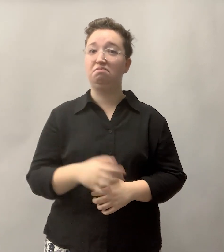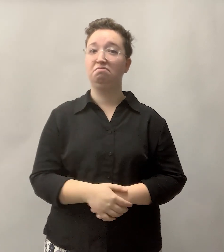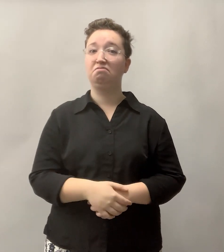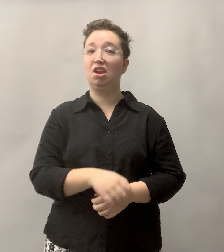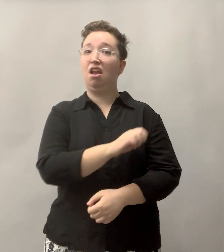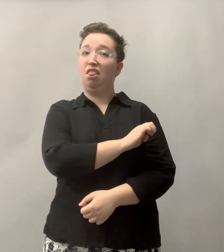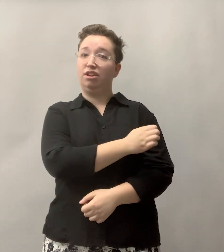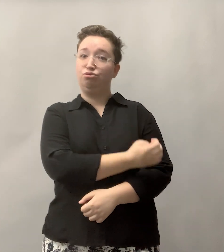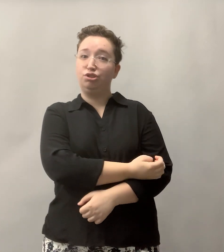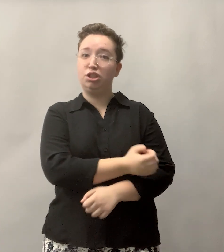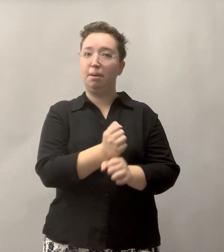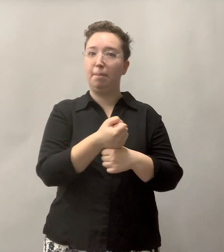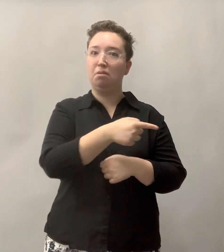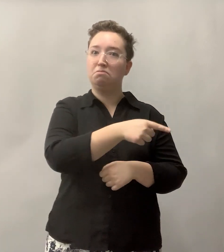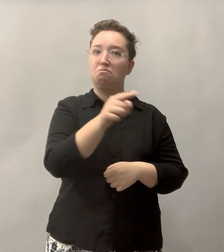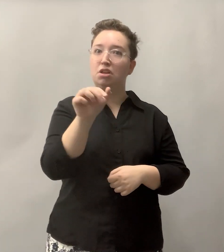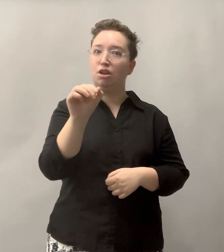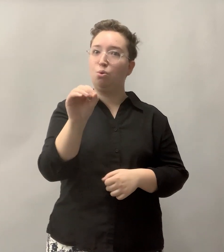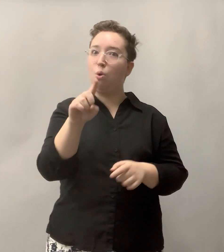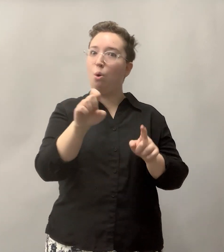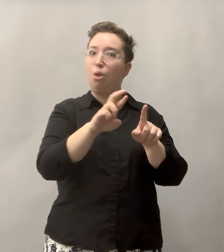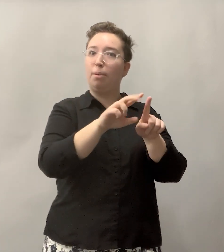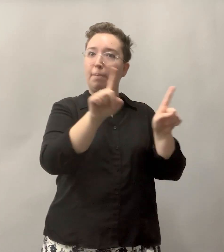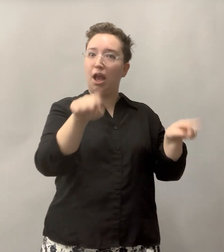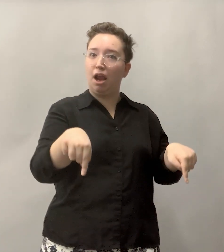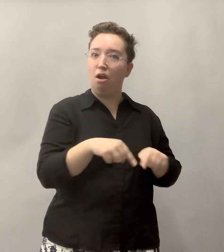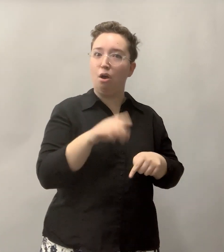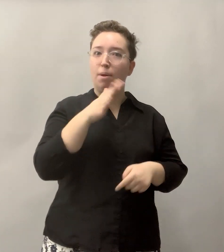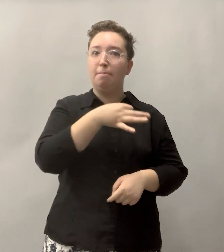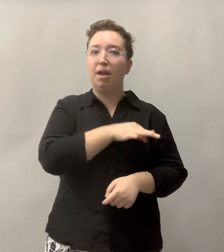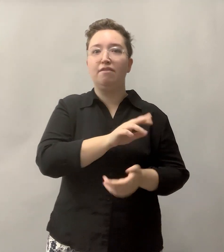The electricity generated by these solar panels will benefit